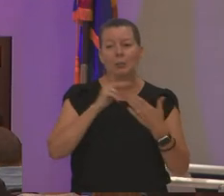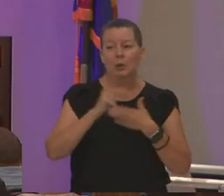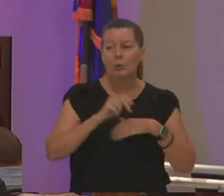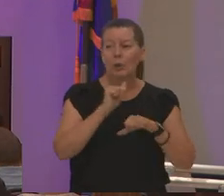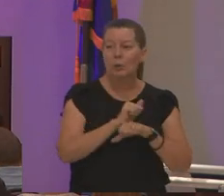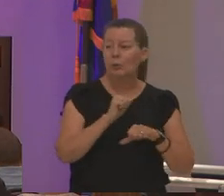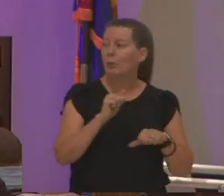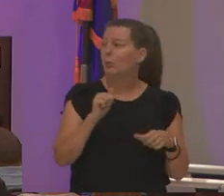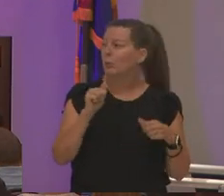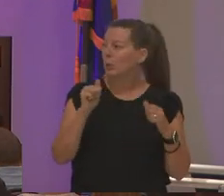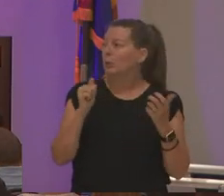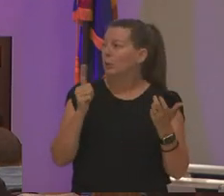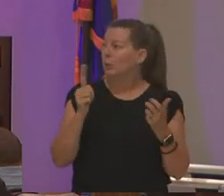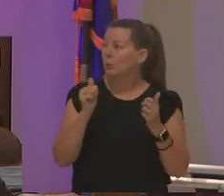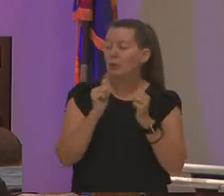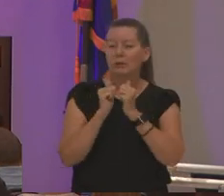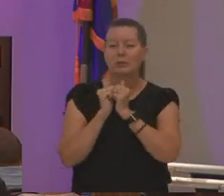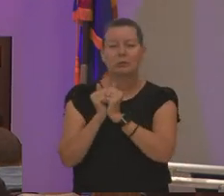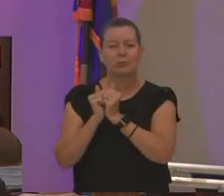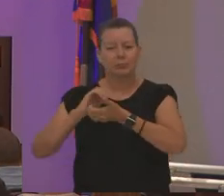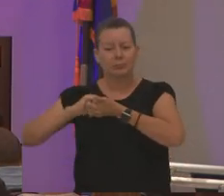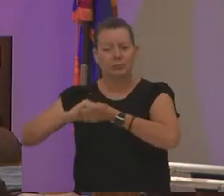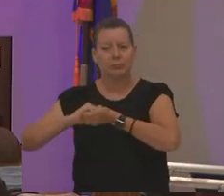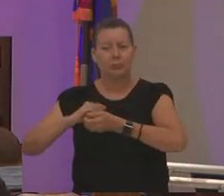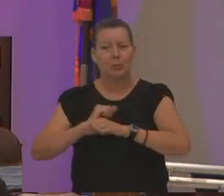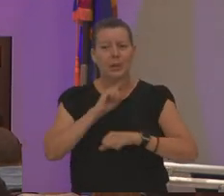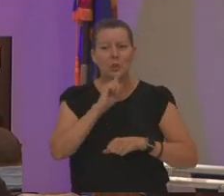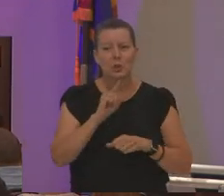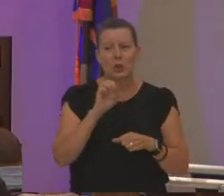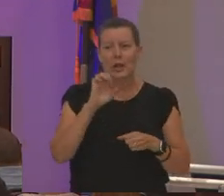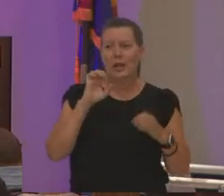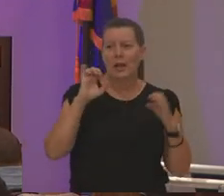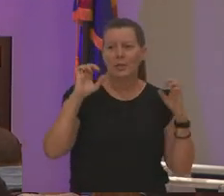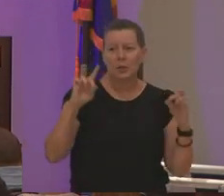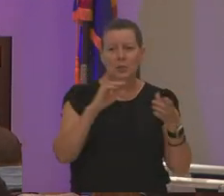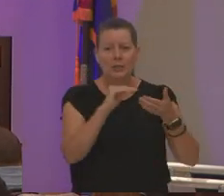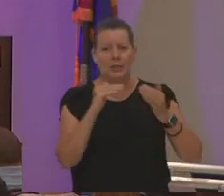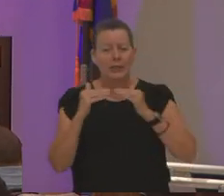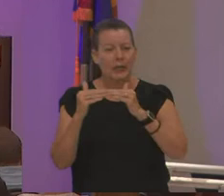to bring to make sure education is of course equitable and we use that language and we have to